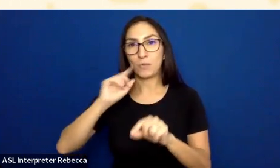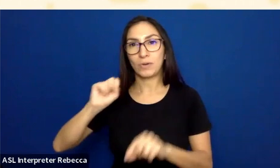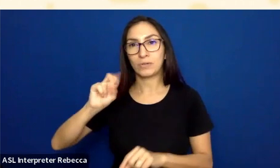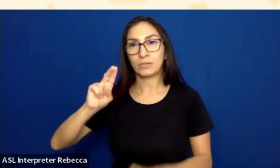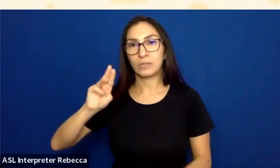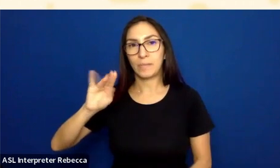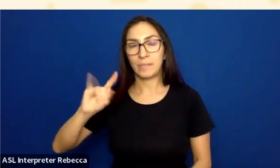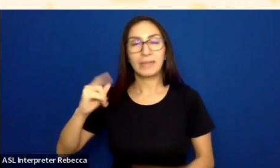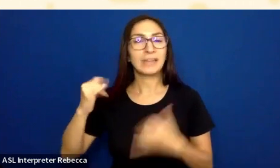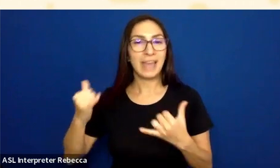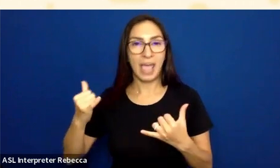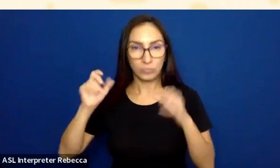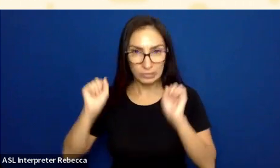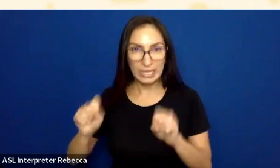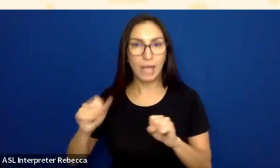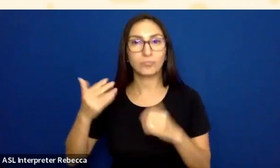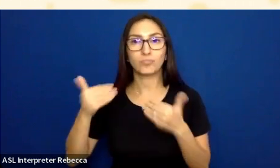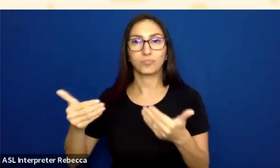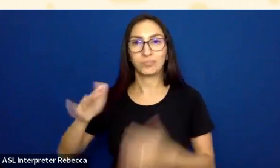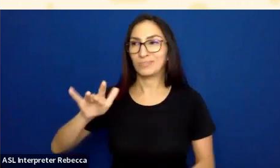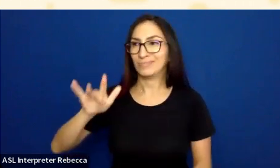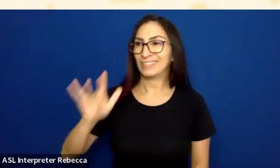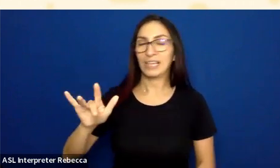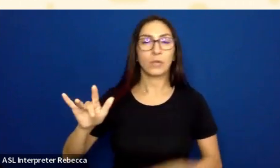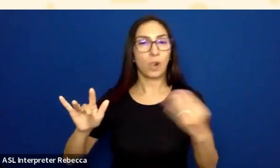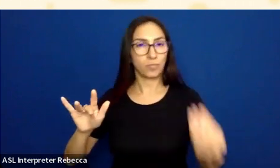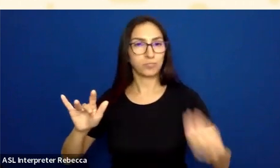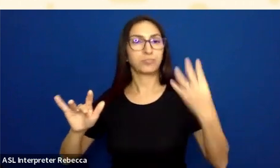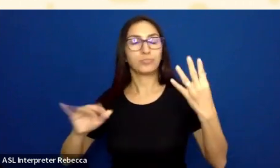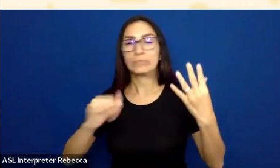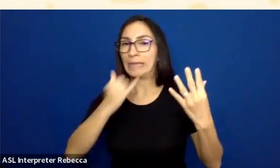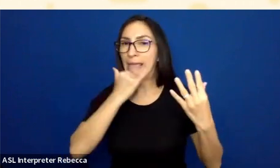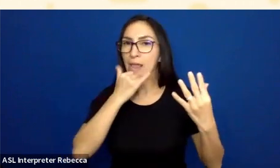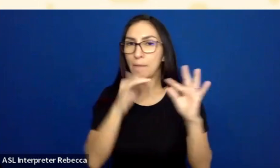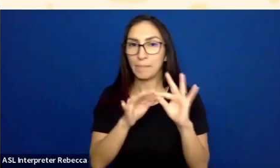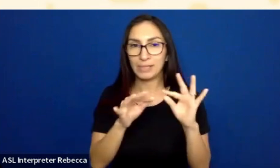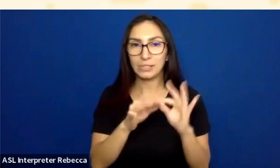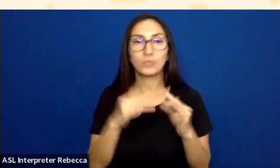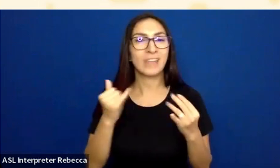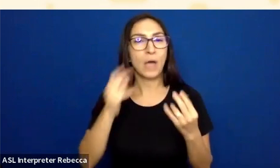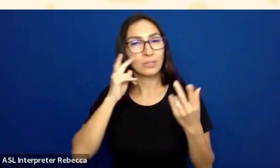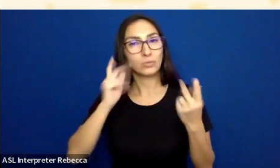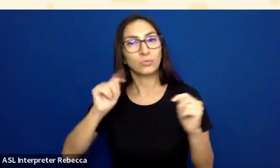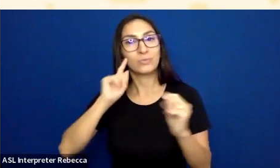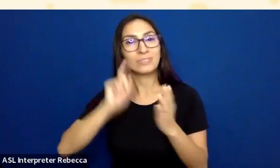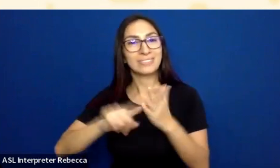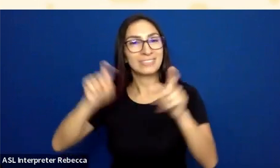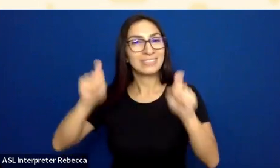So I'm going to click it and I will get some error messages. So now I need to test that. So number 16 is going to be contrast of the button border.